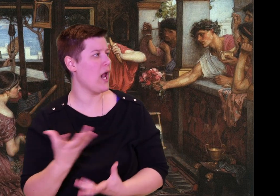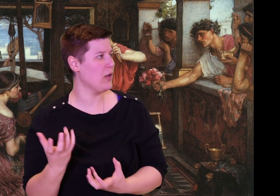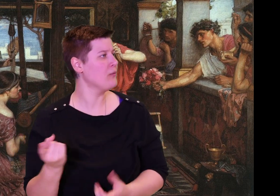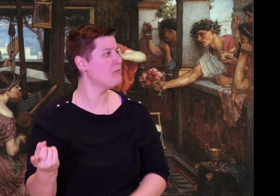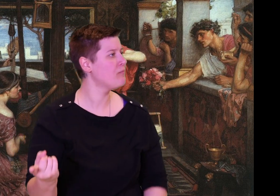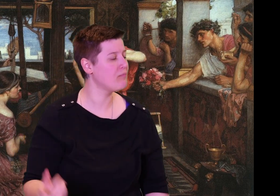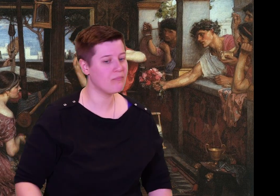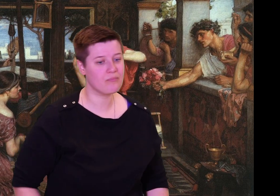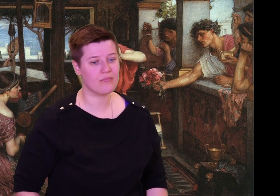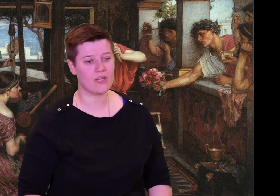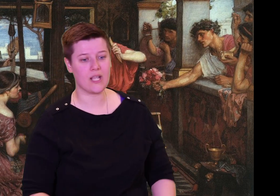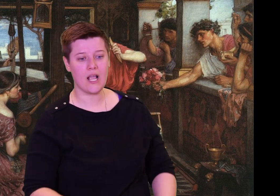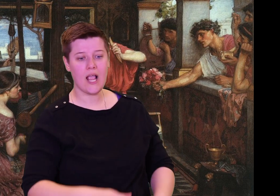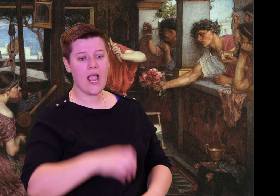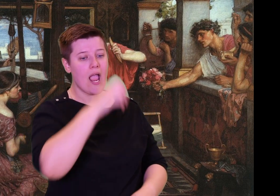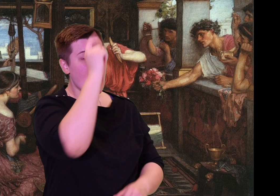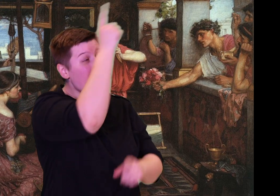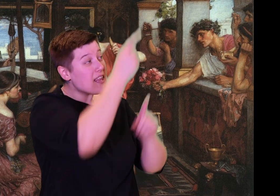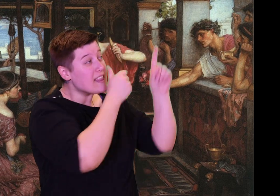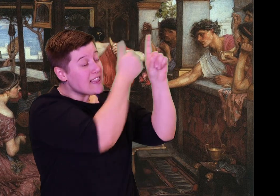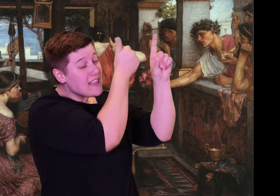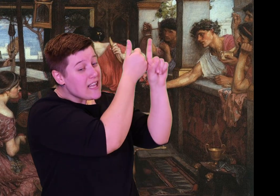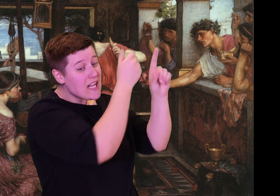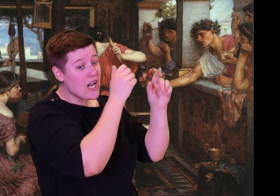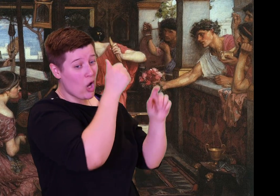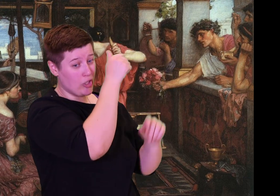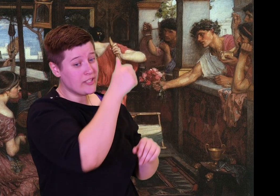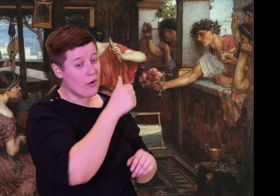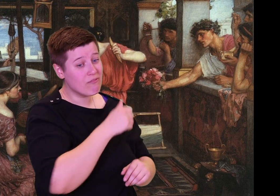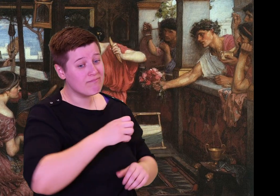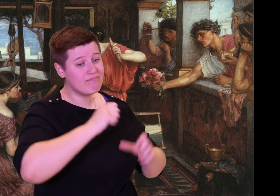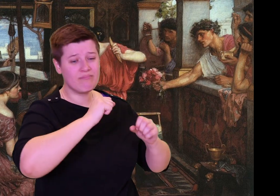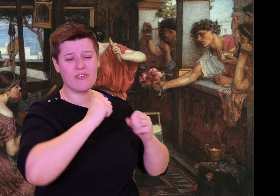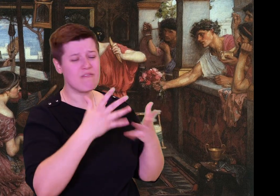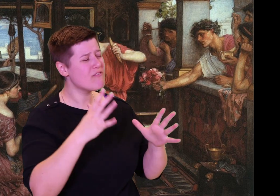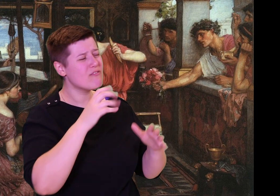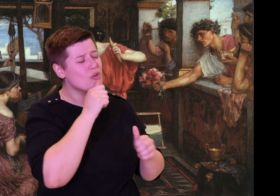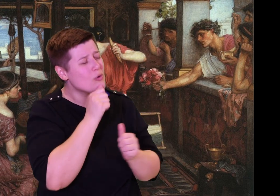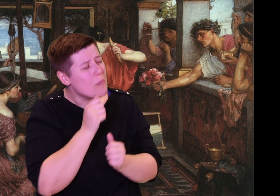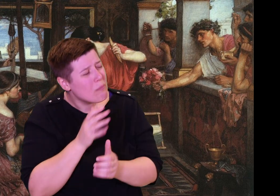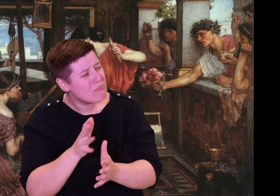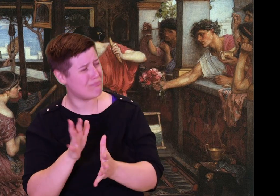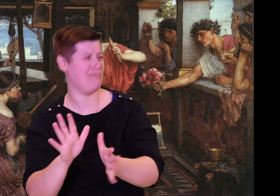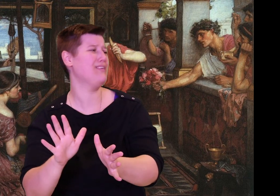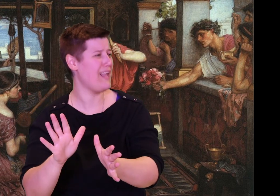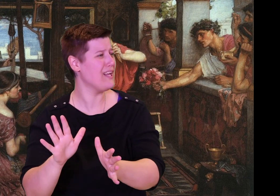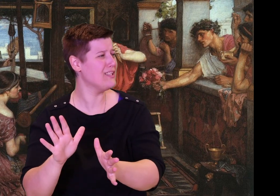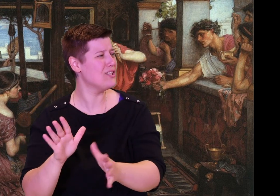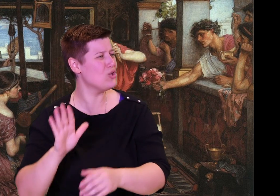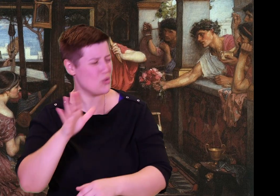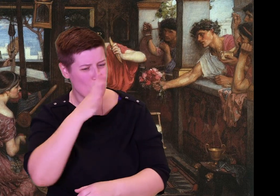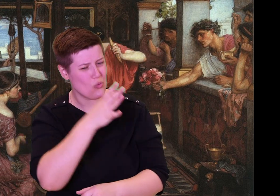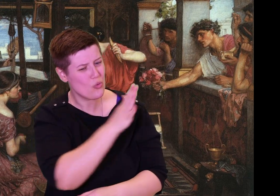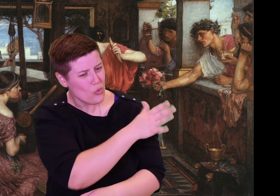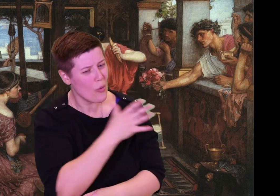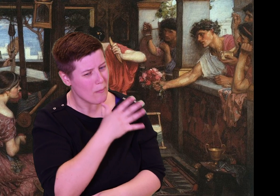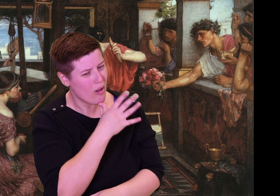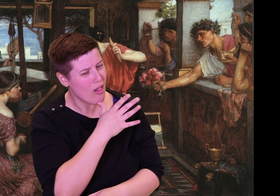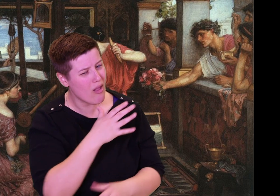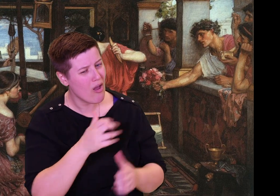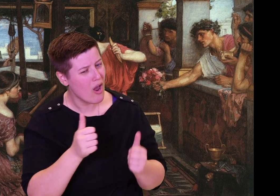Alcmene, garlanded Mycene--none of them had Penelope's understanding.